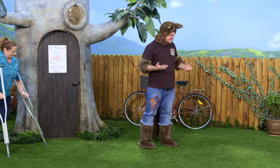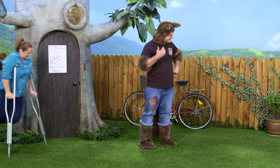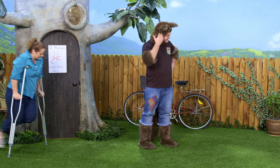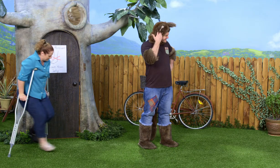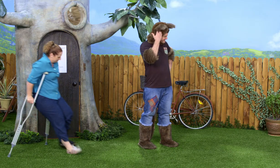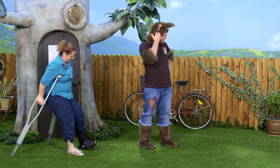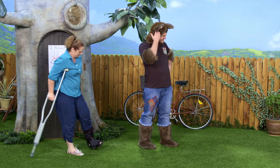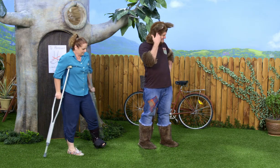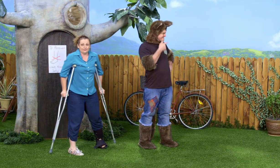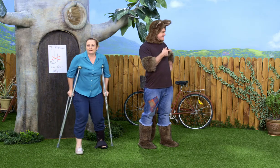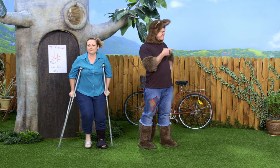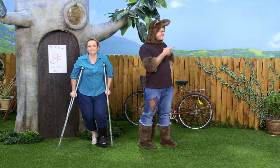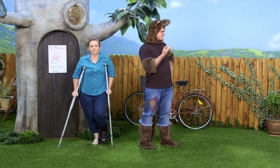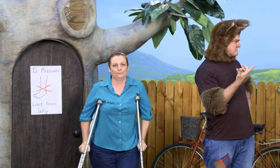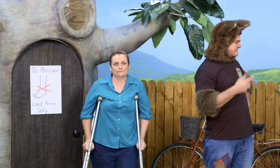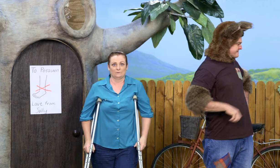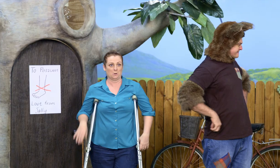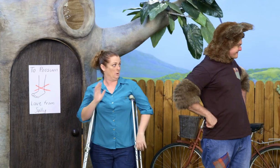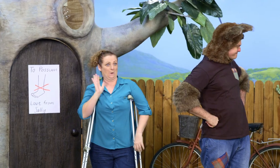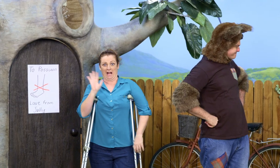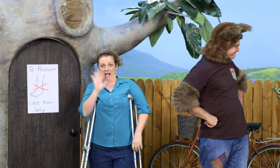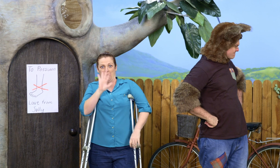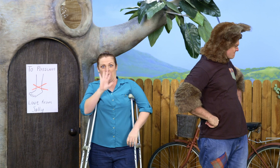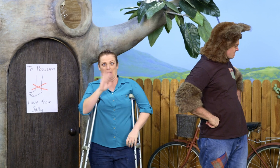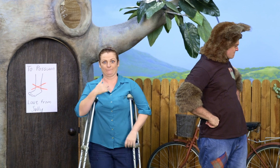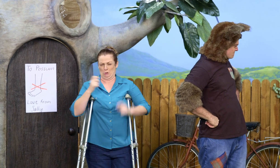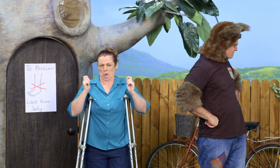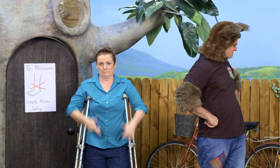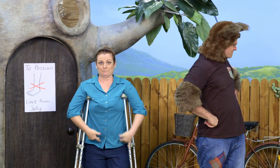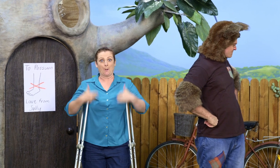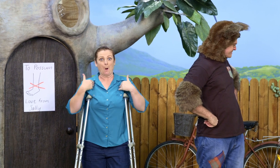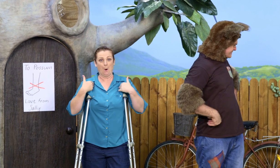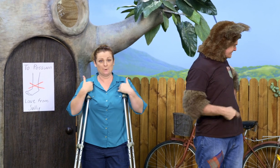Hmm. Where is she? Hmm. Hi, everyone.